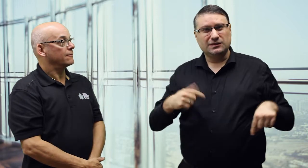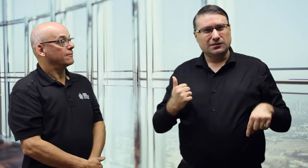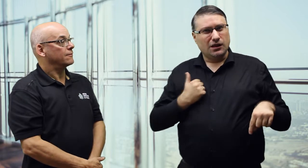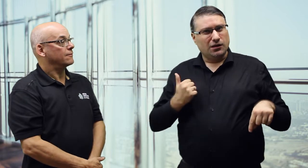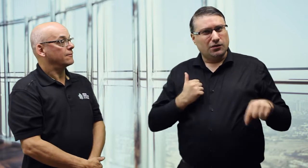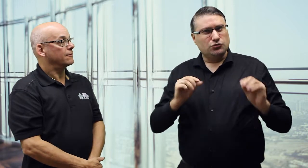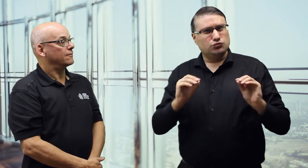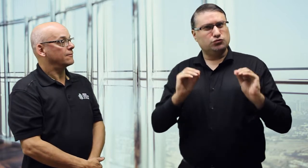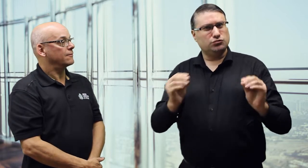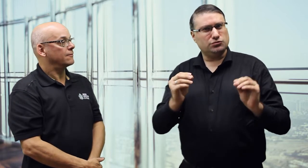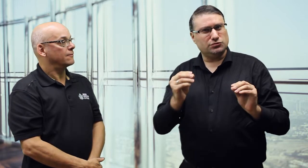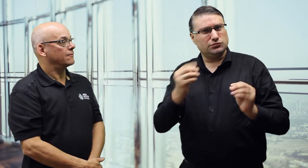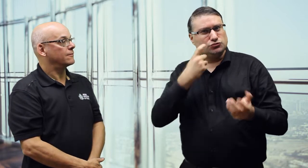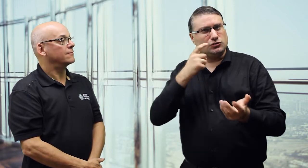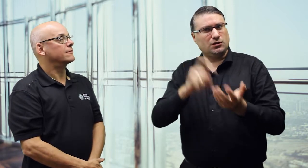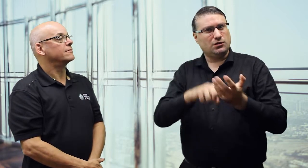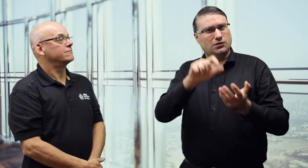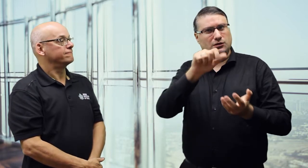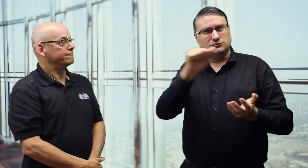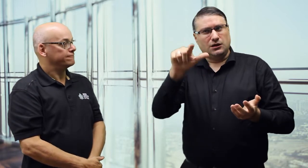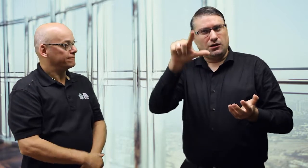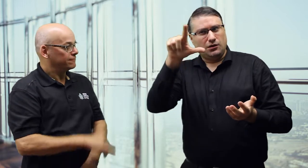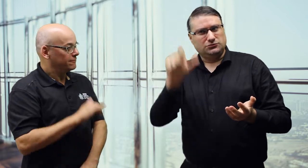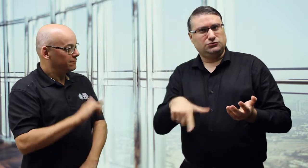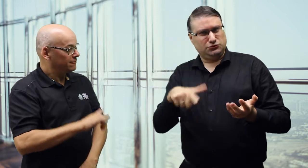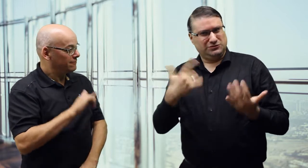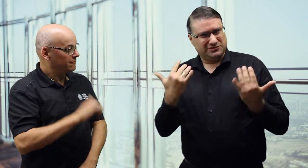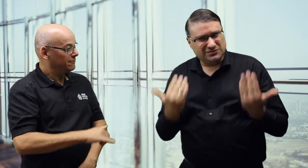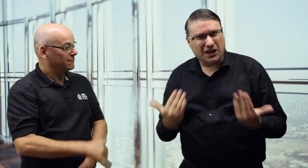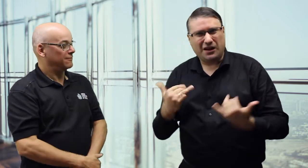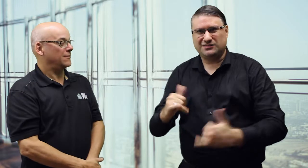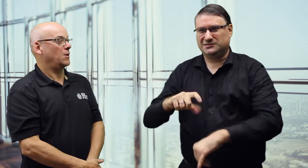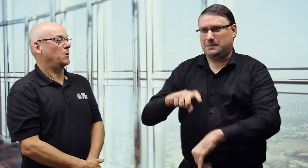But here in Canada we still don't have official sign languages.